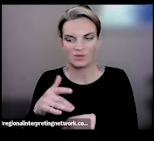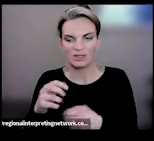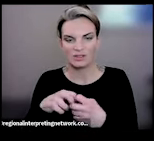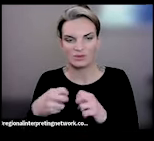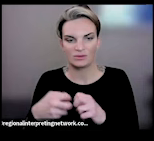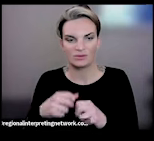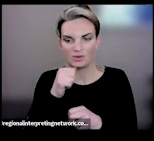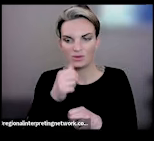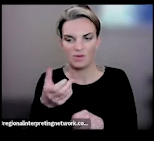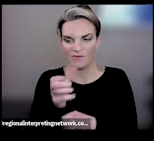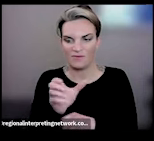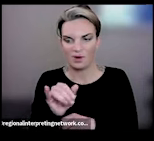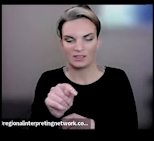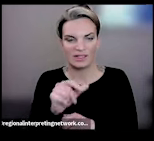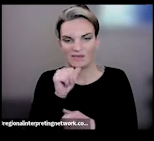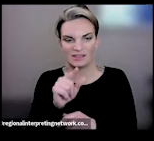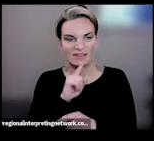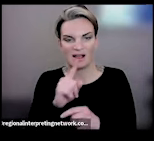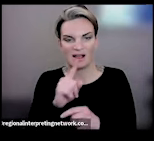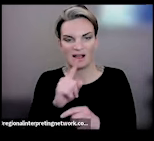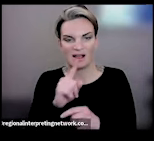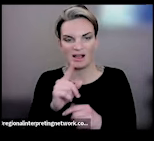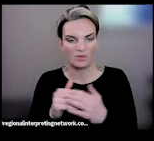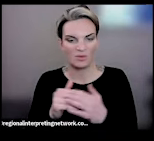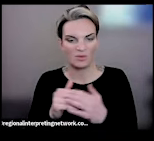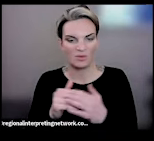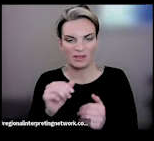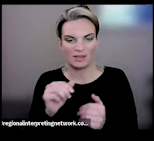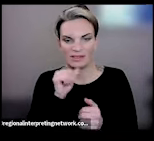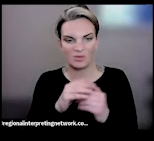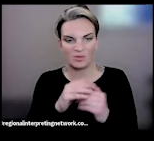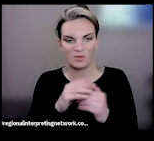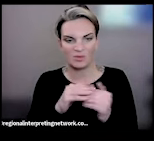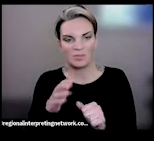If it's not comfortable, it's not comfortable - keep it as comfortable as possible. Meals are